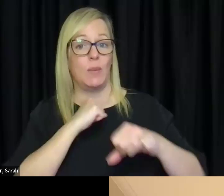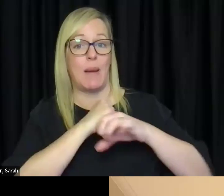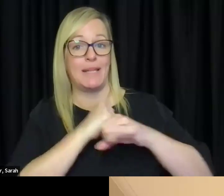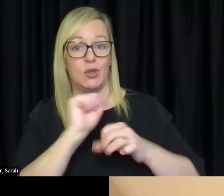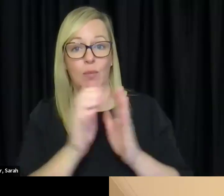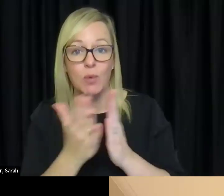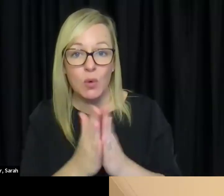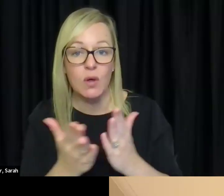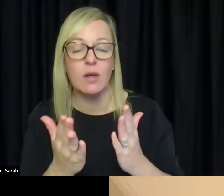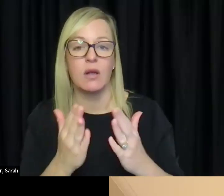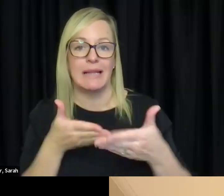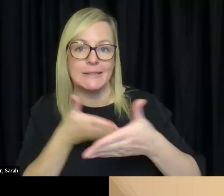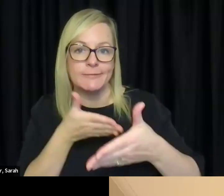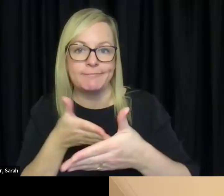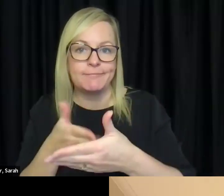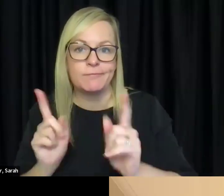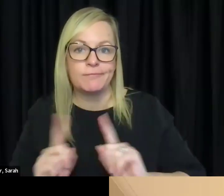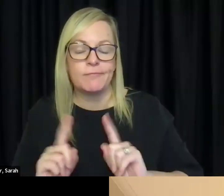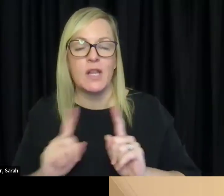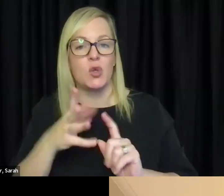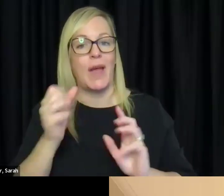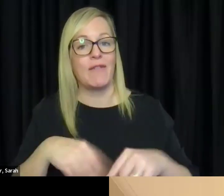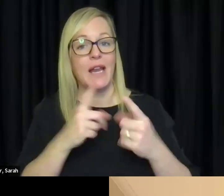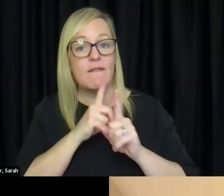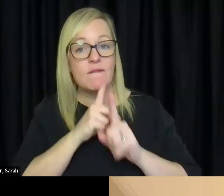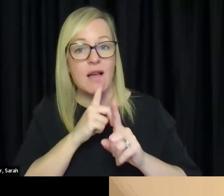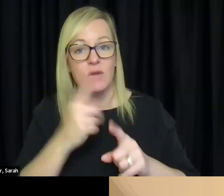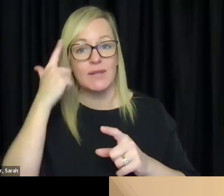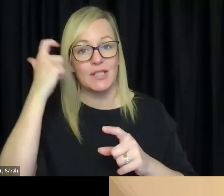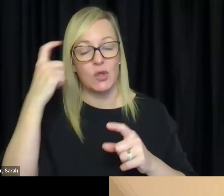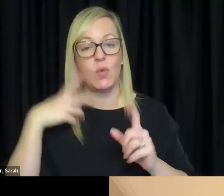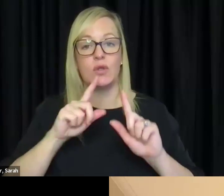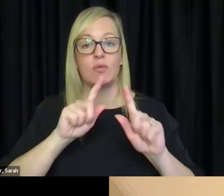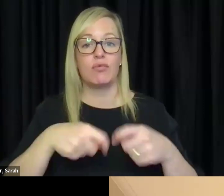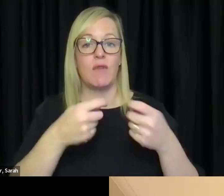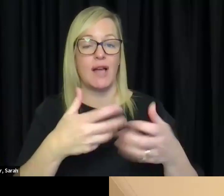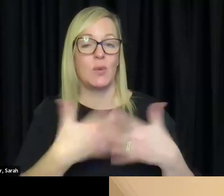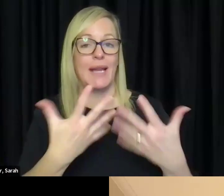and do you have any advice or suggestions you'd like to give to future publishers and authors?